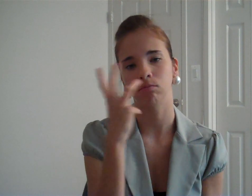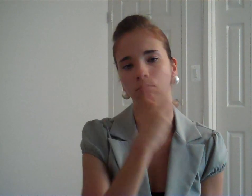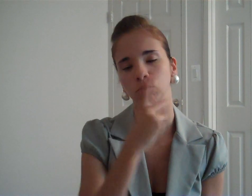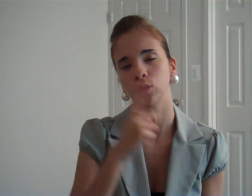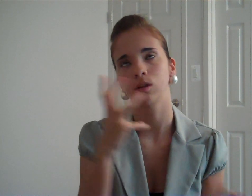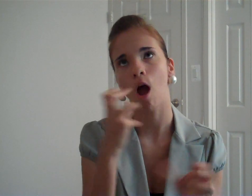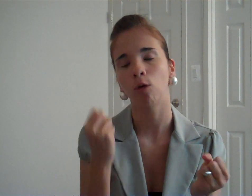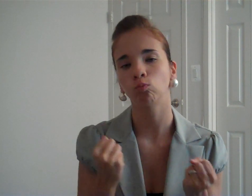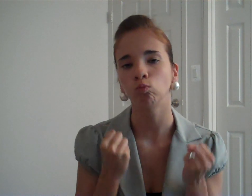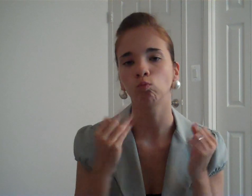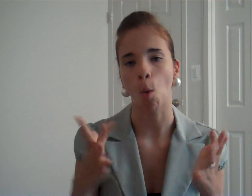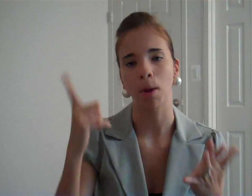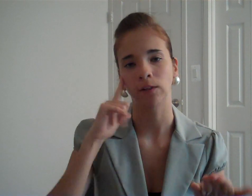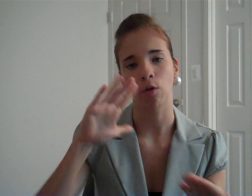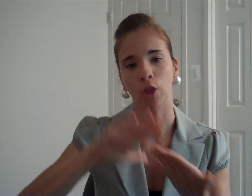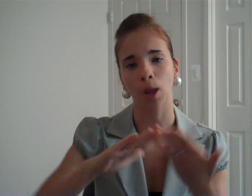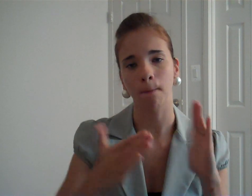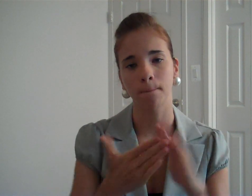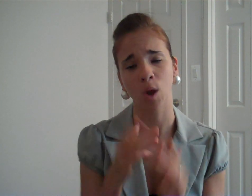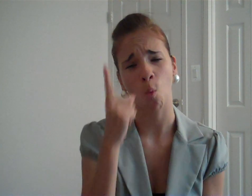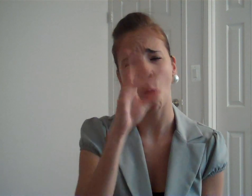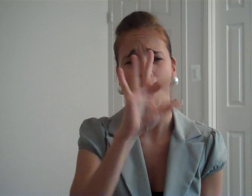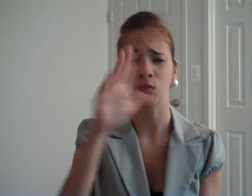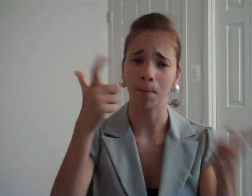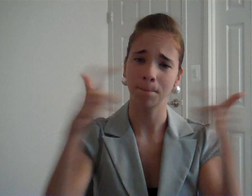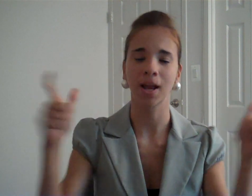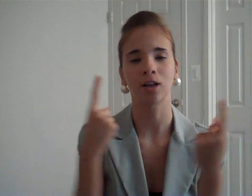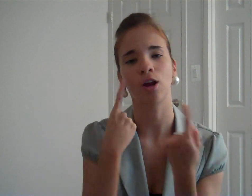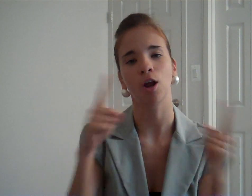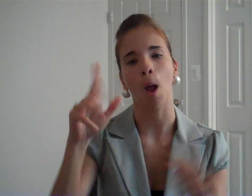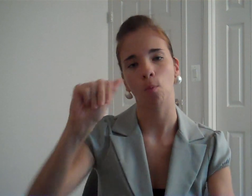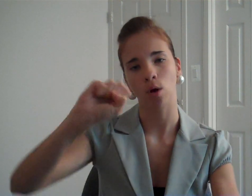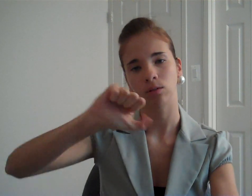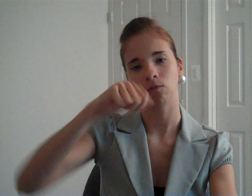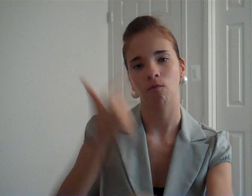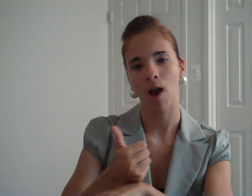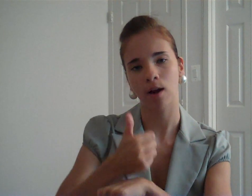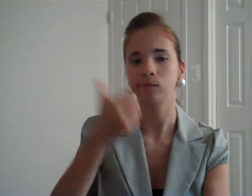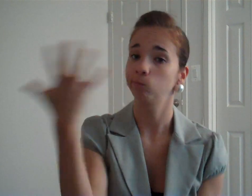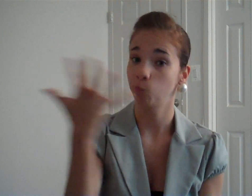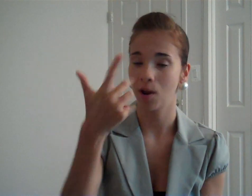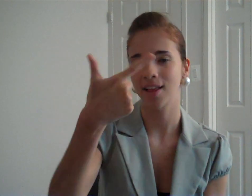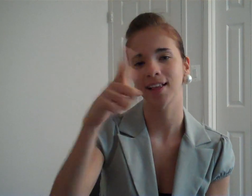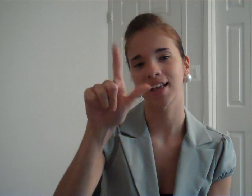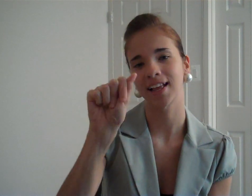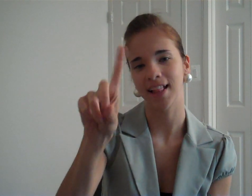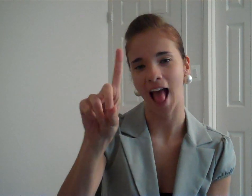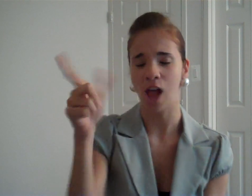she has done tremendously for the deaf community. One of her biggest accomplishments was the founding of GLAD,